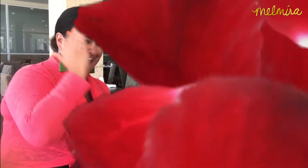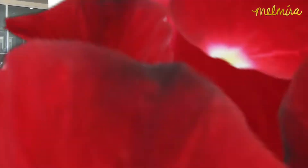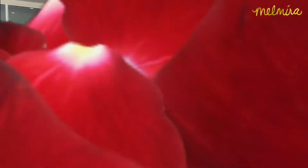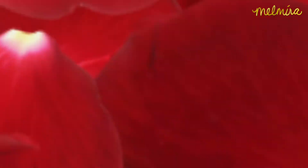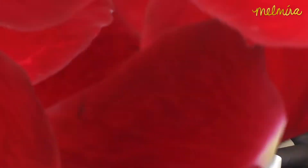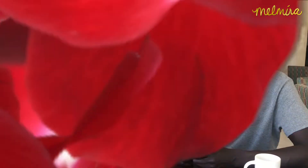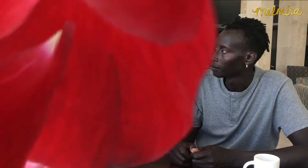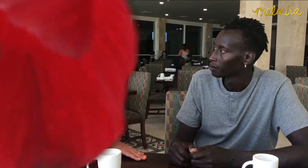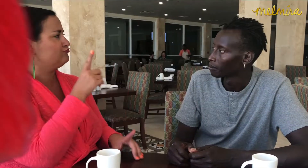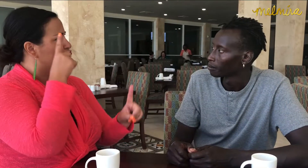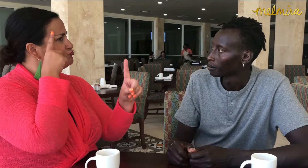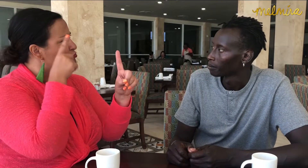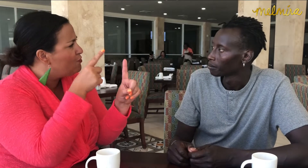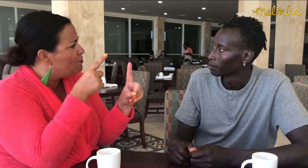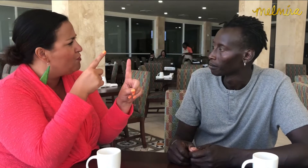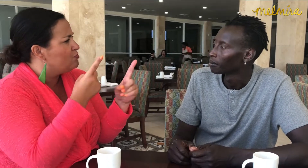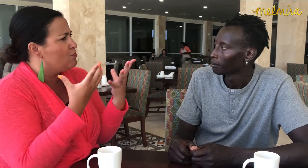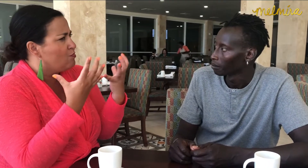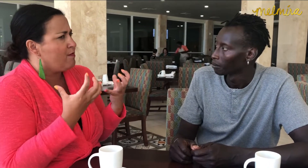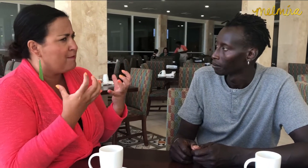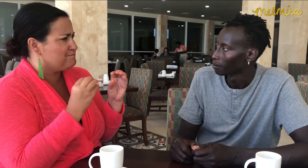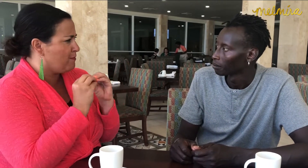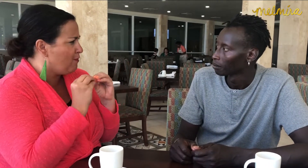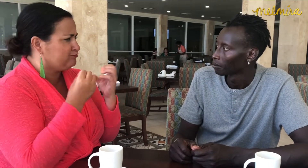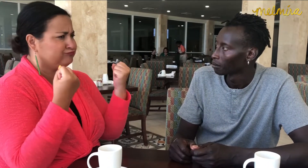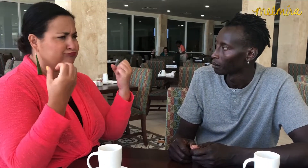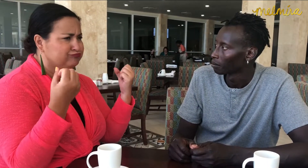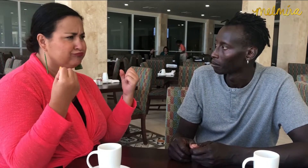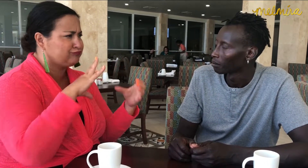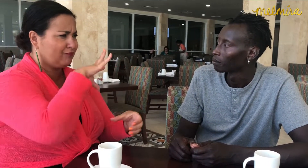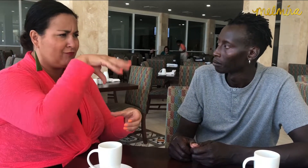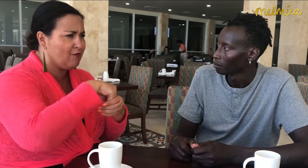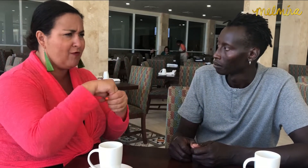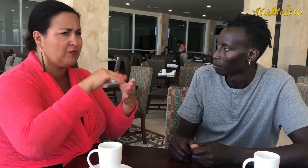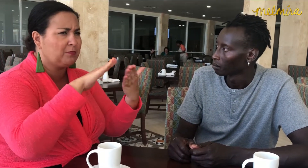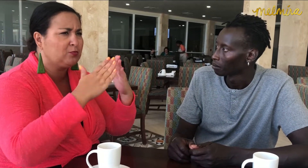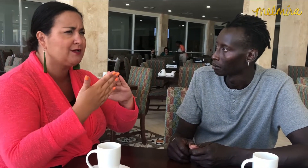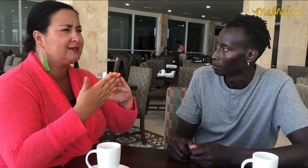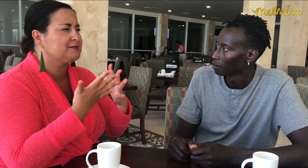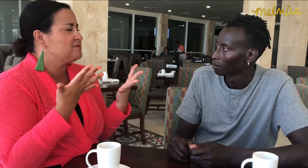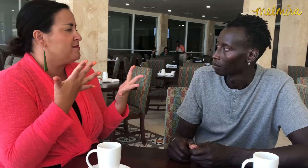What is your main objective with the signing community?